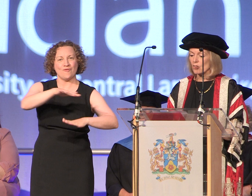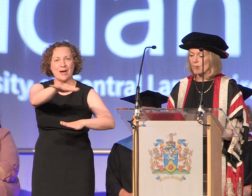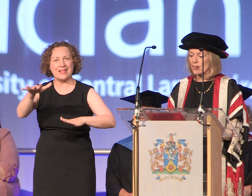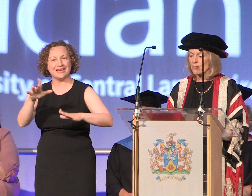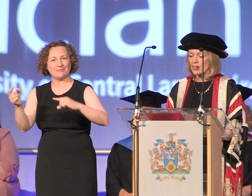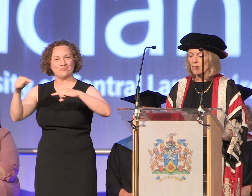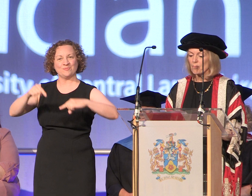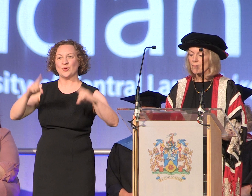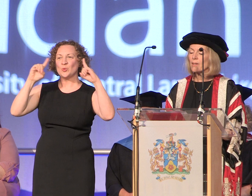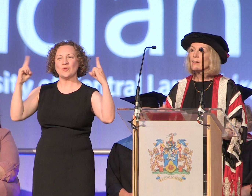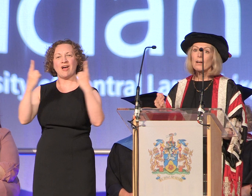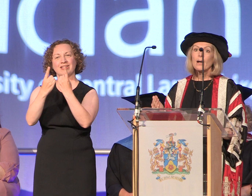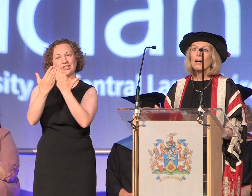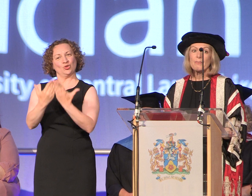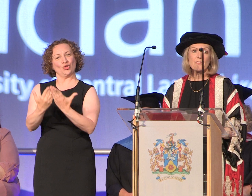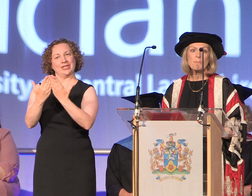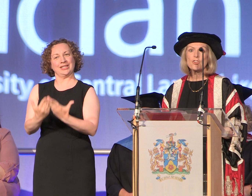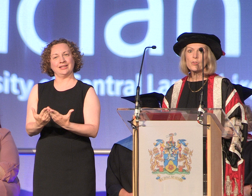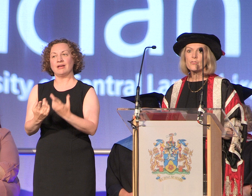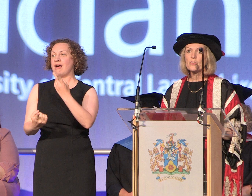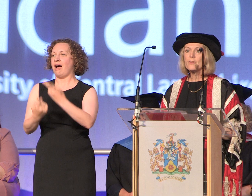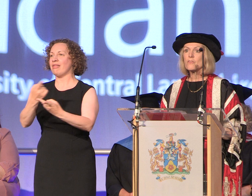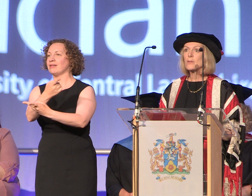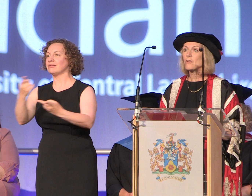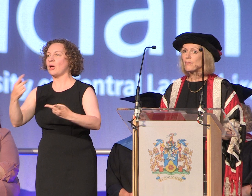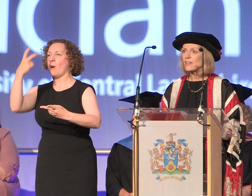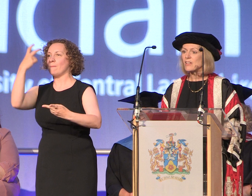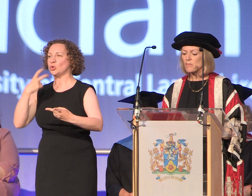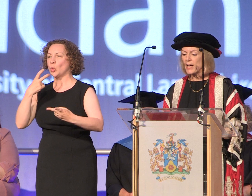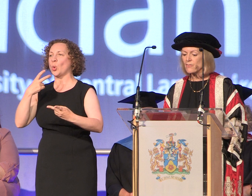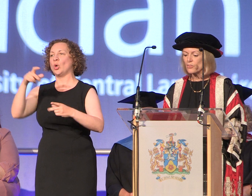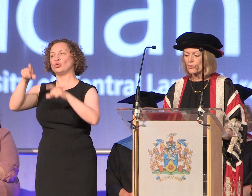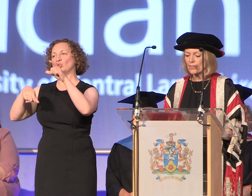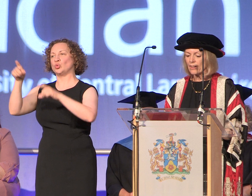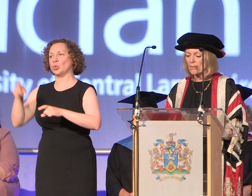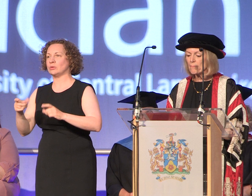University others are mature students with conflicting demands on your time